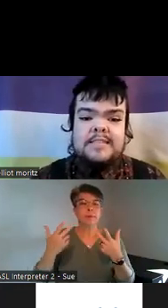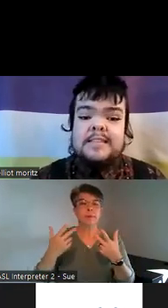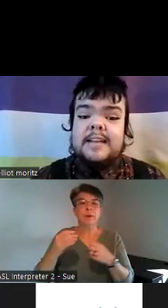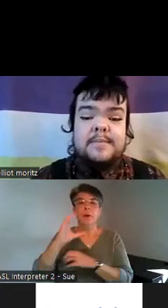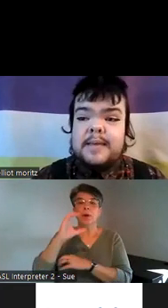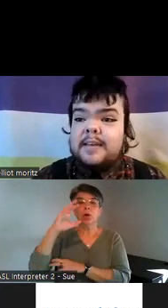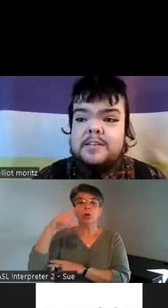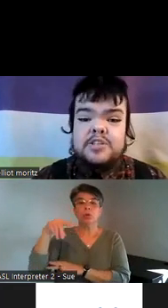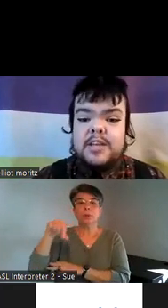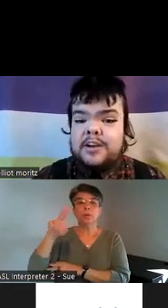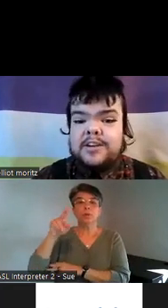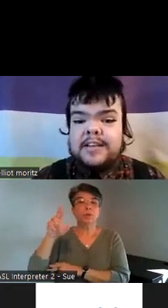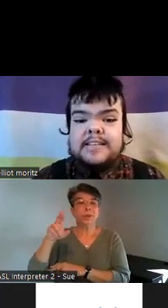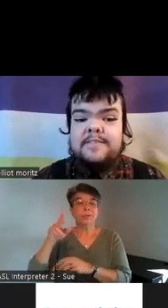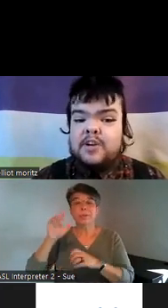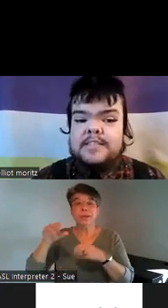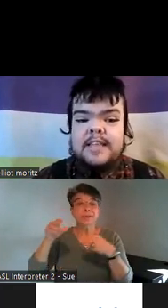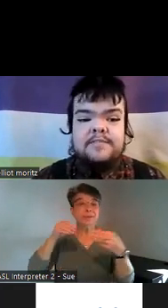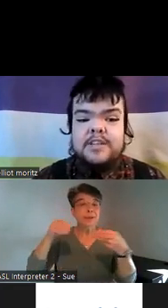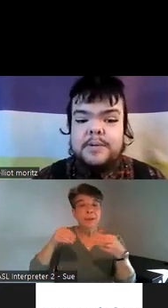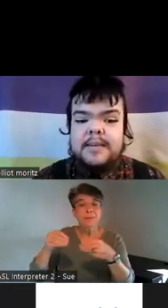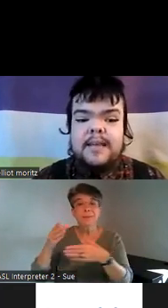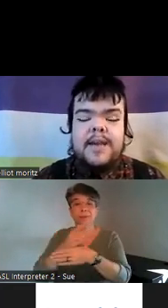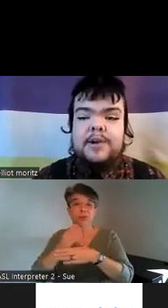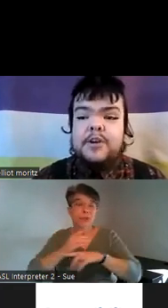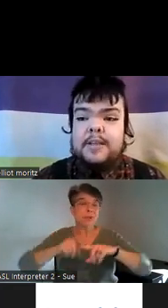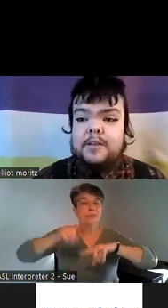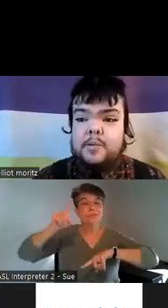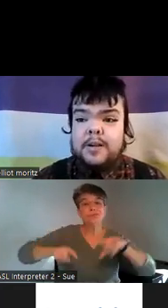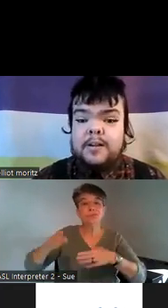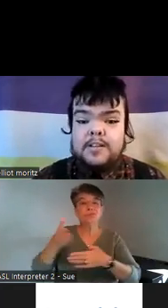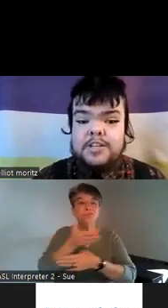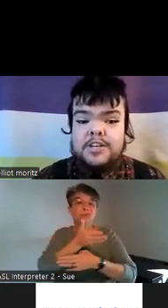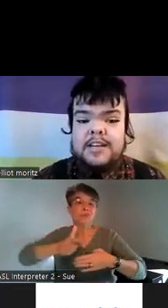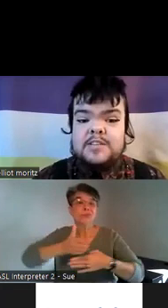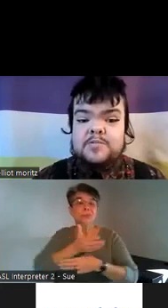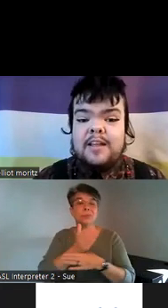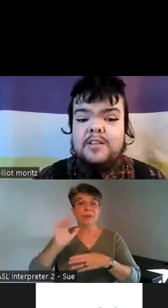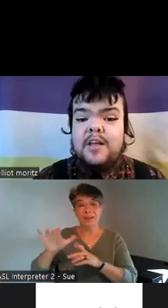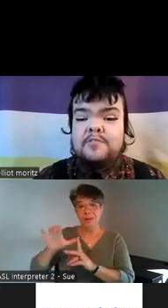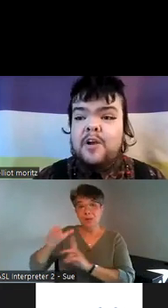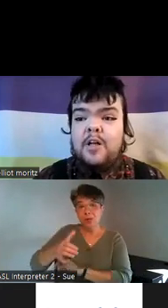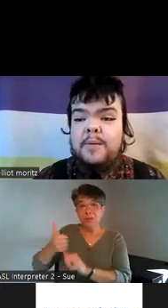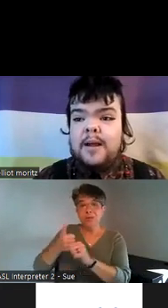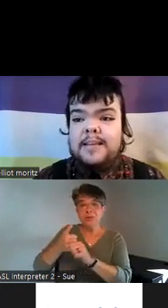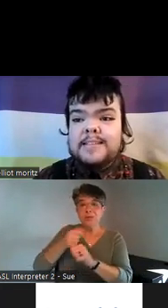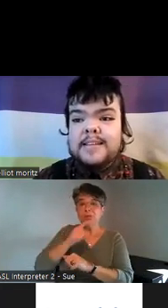is dynamic it's shared it's diverse and fluid cryp queer culture is radical love for all bodies and